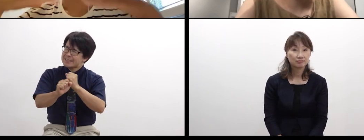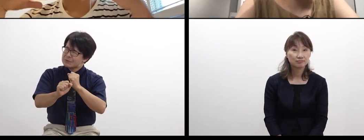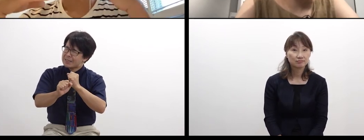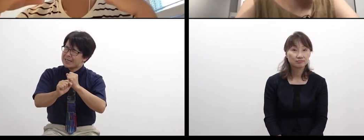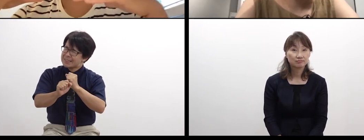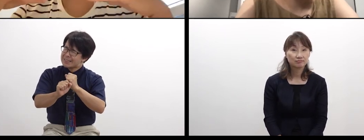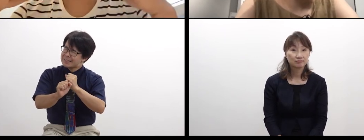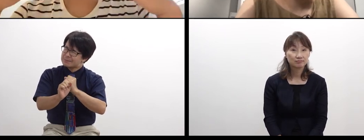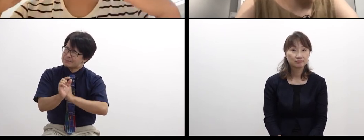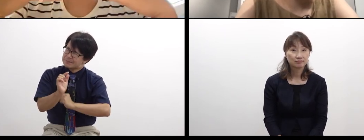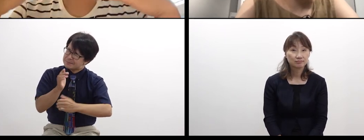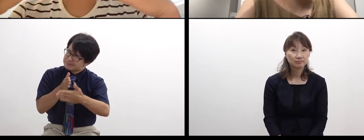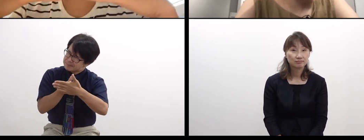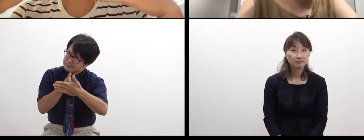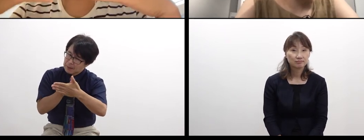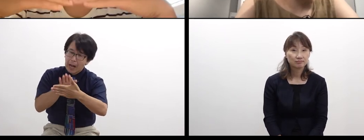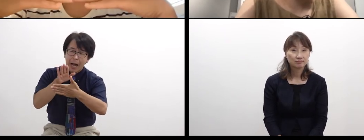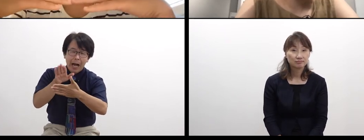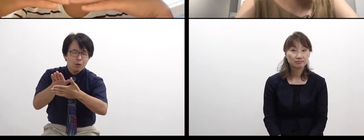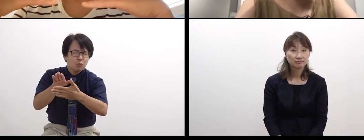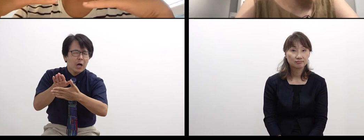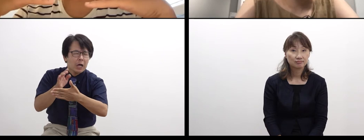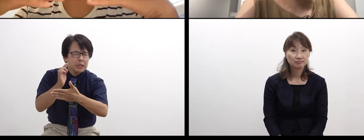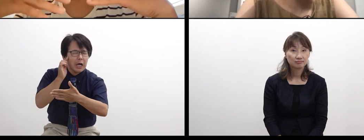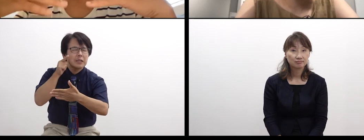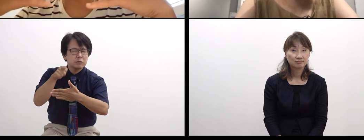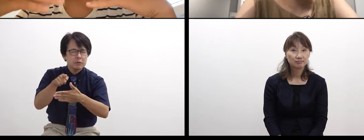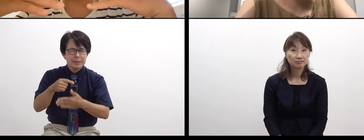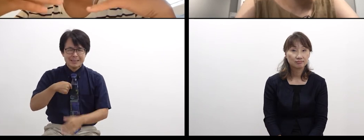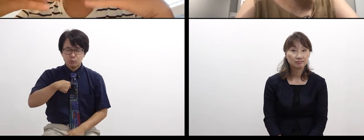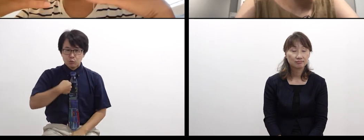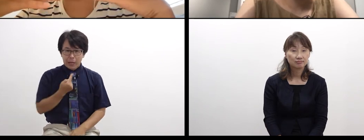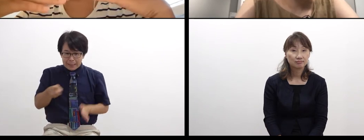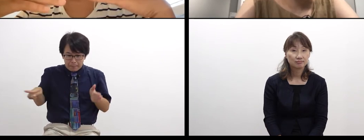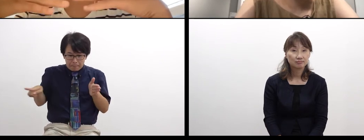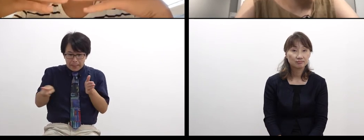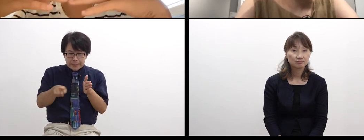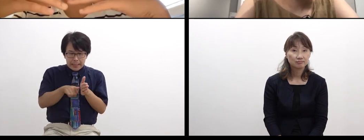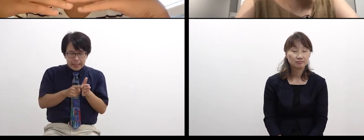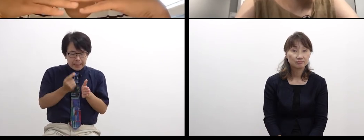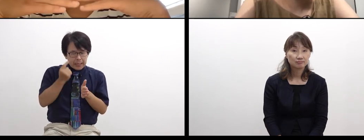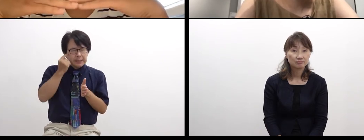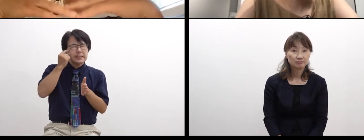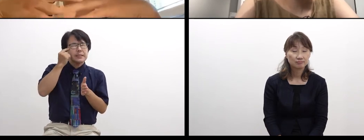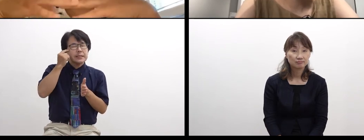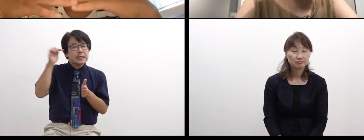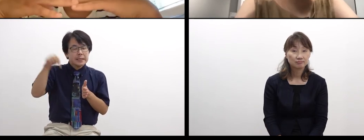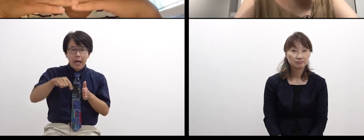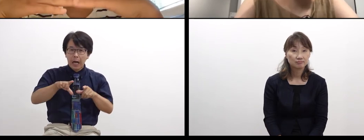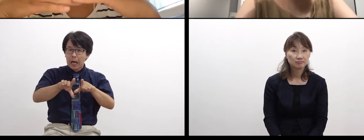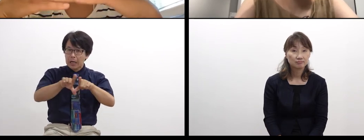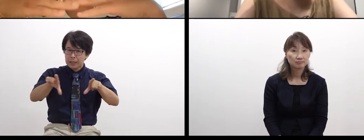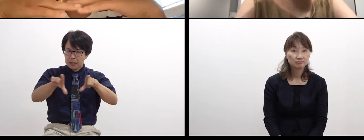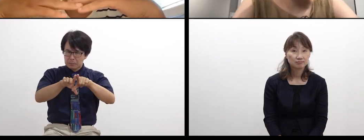you have a gap between something you think is normal,